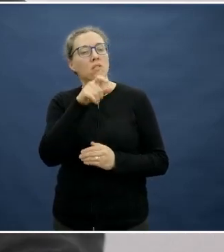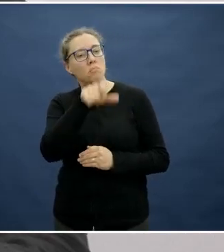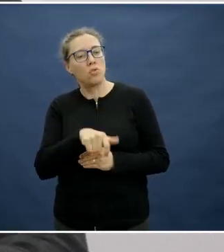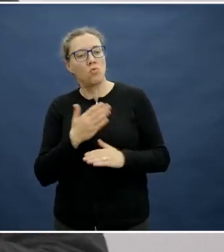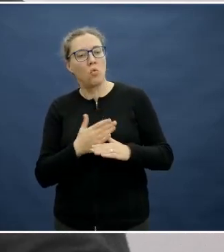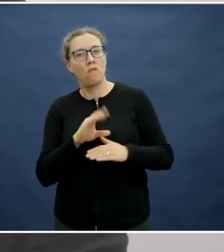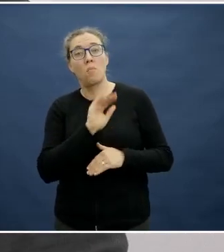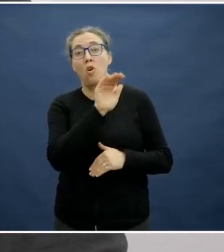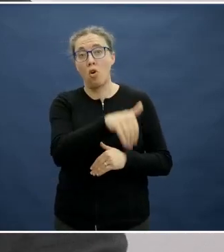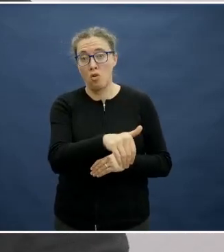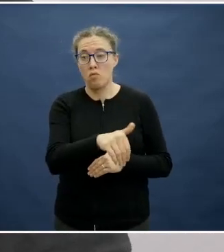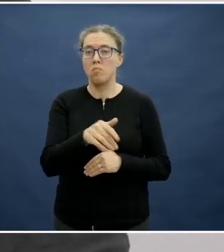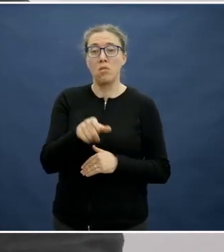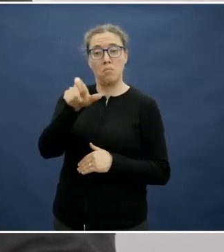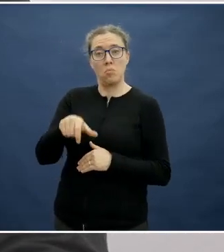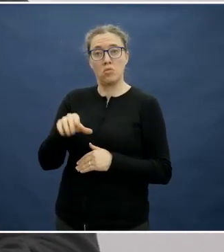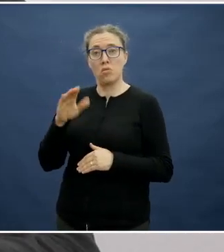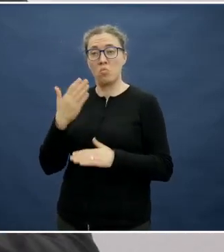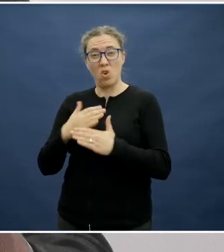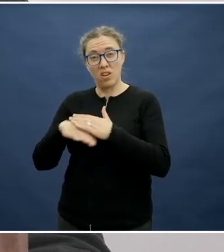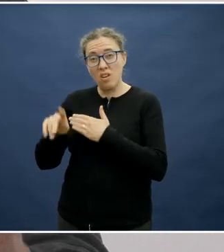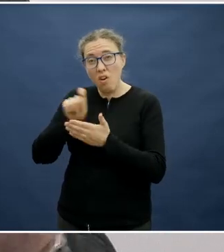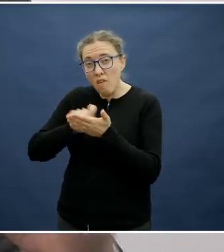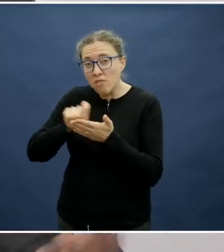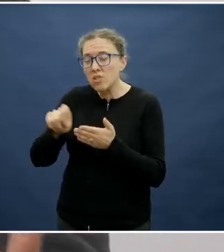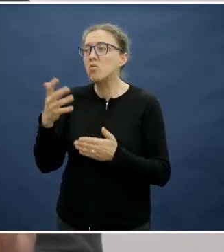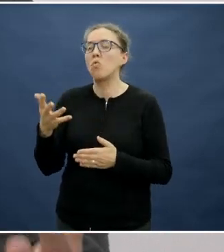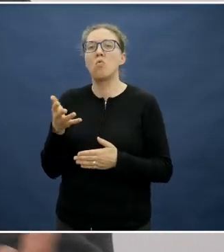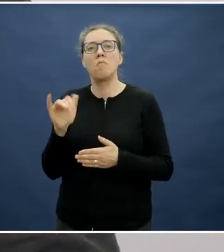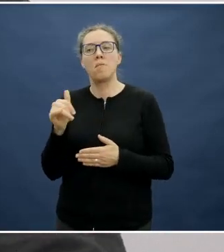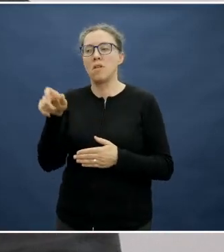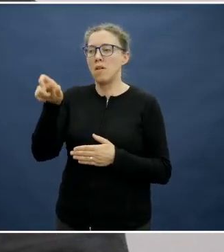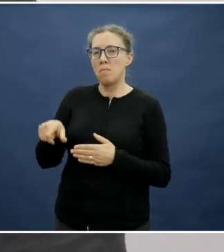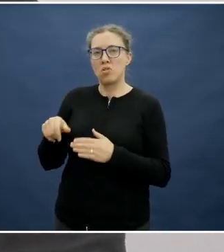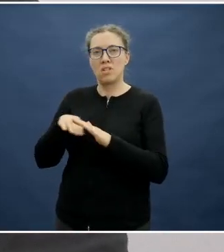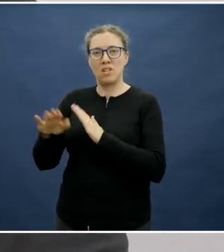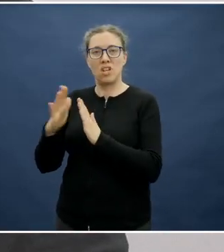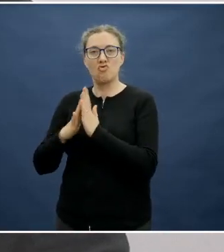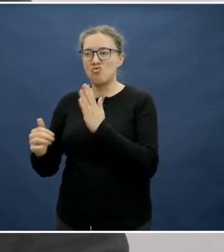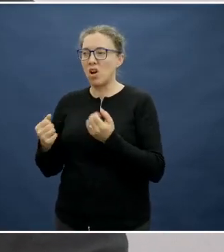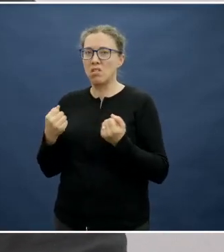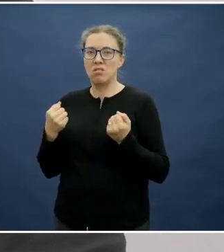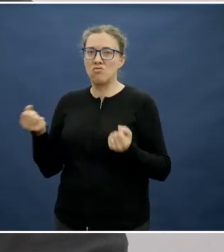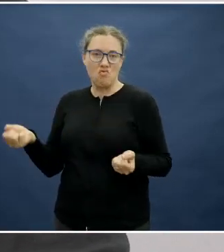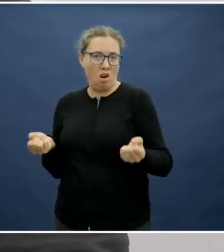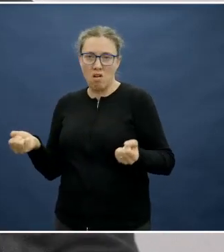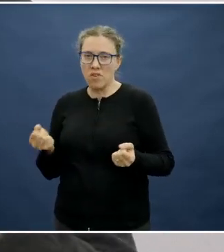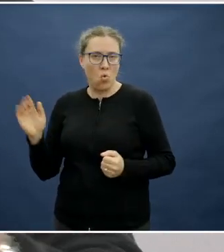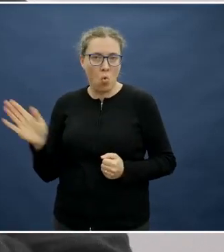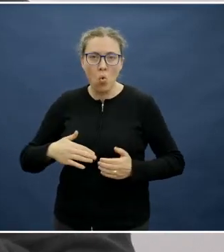in an office, versus someone who works in the CBD or someone who is a truck driver and doesn't have a refrigerator or whatever, all day long, they talk to me about the barriers